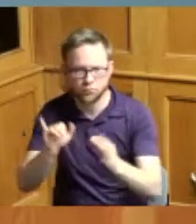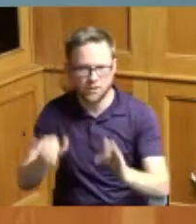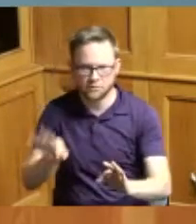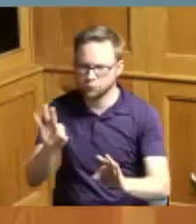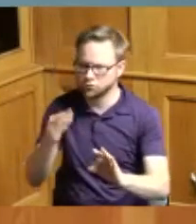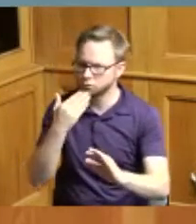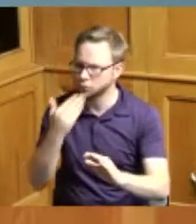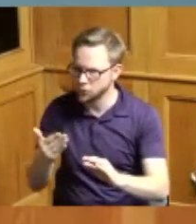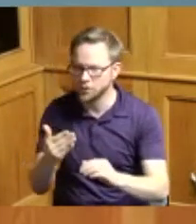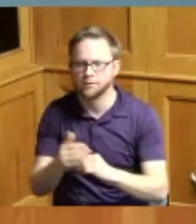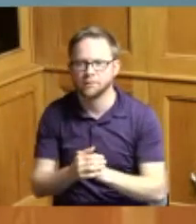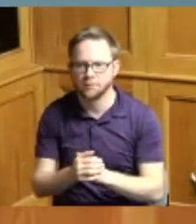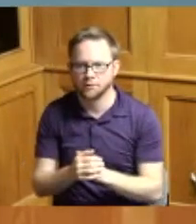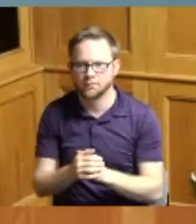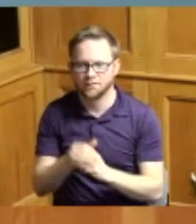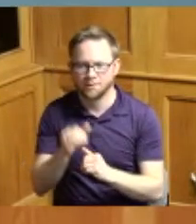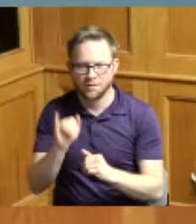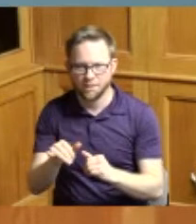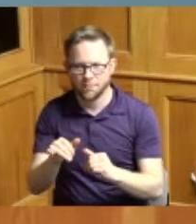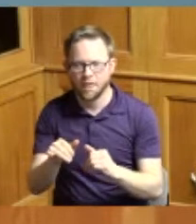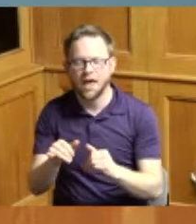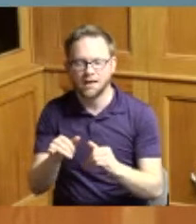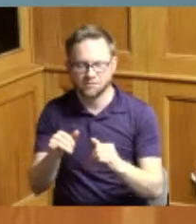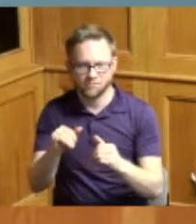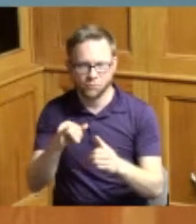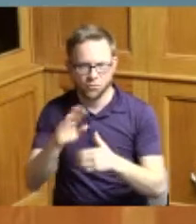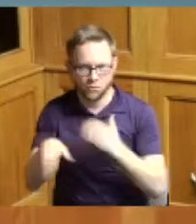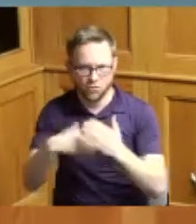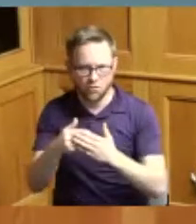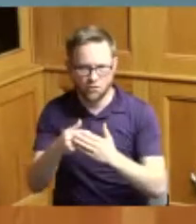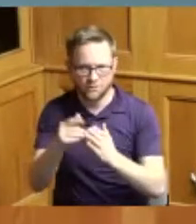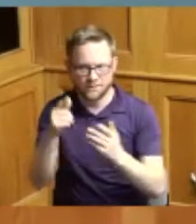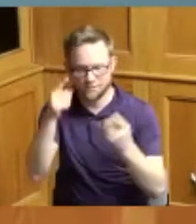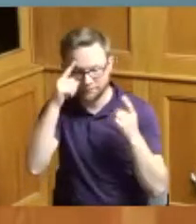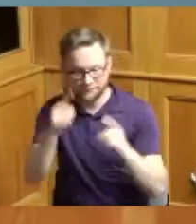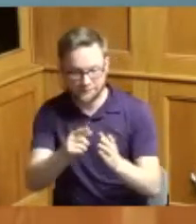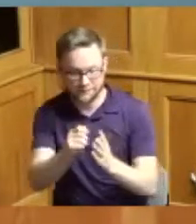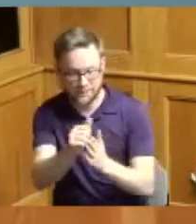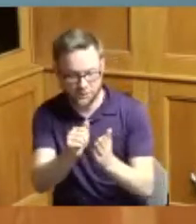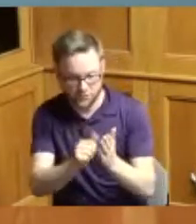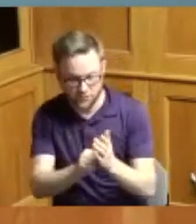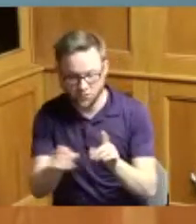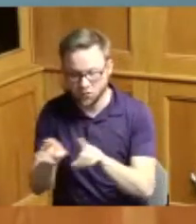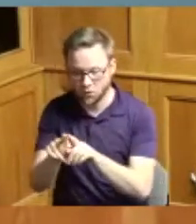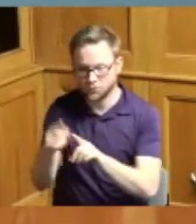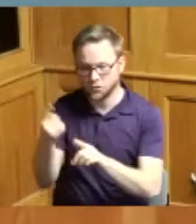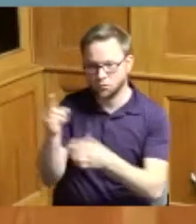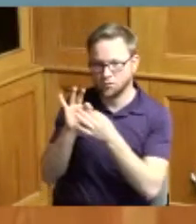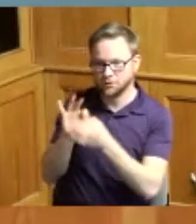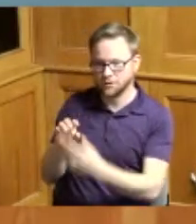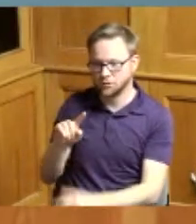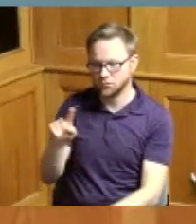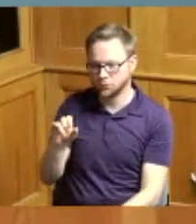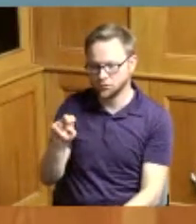those on our consent agenda and another one dealing with zoning and we have two liquor permits